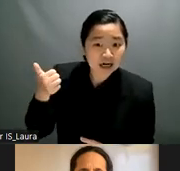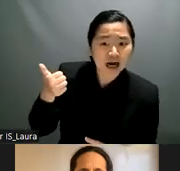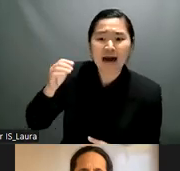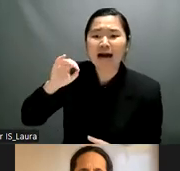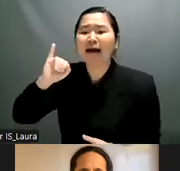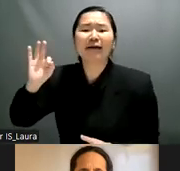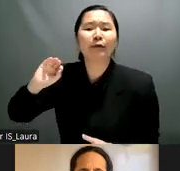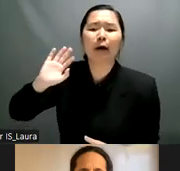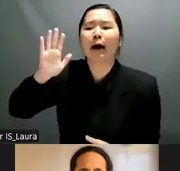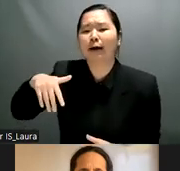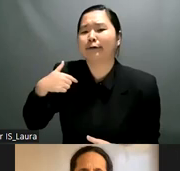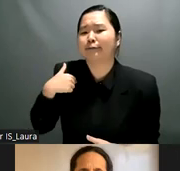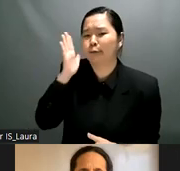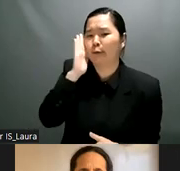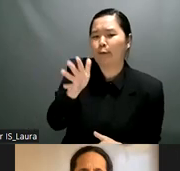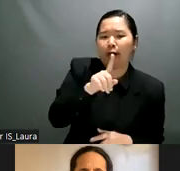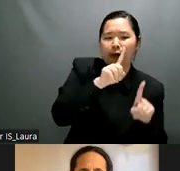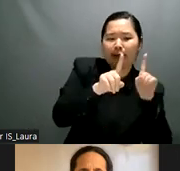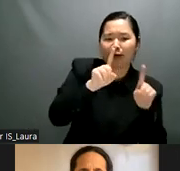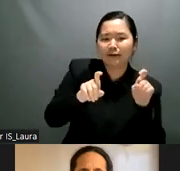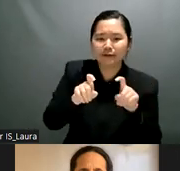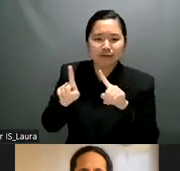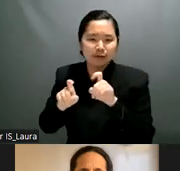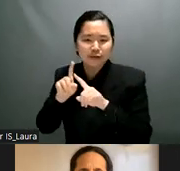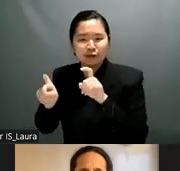oh are you going to speak on behalf of irena luciana